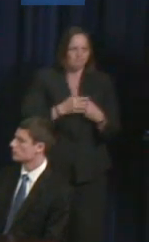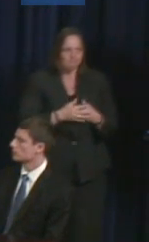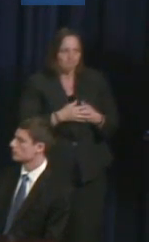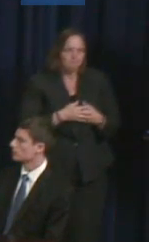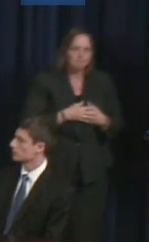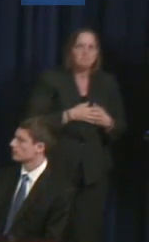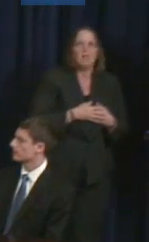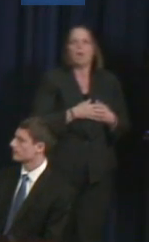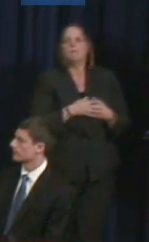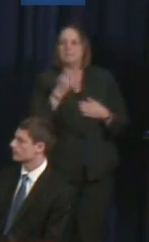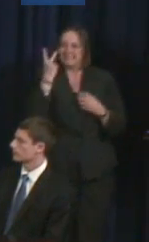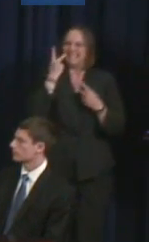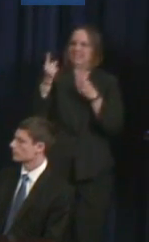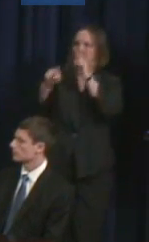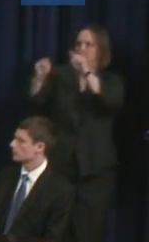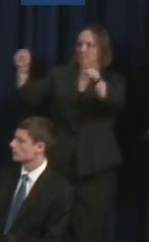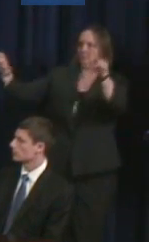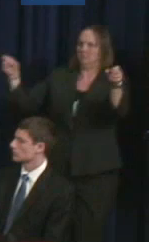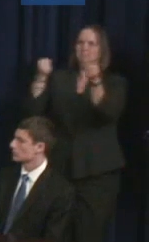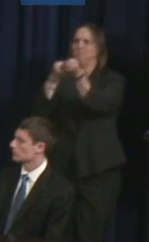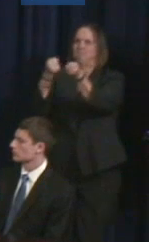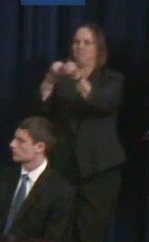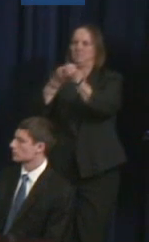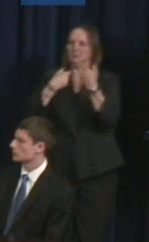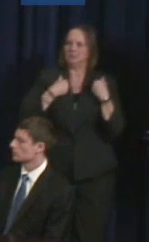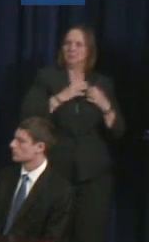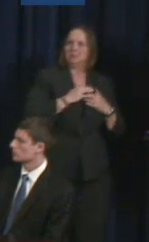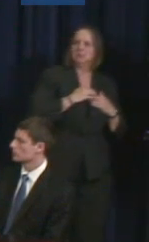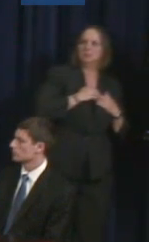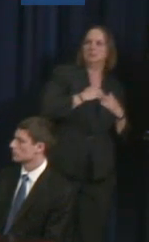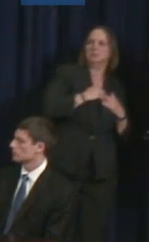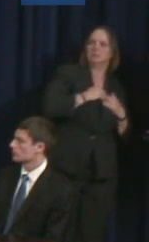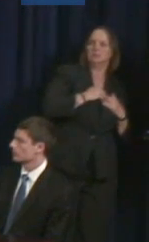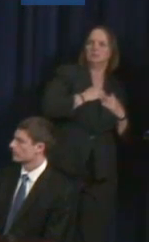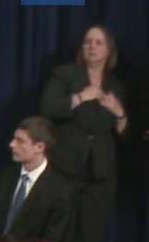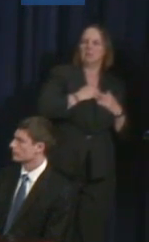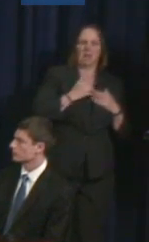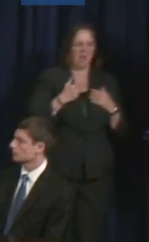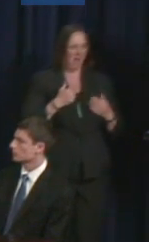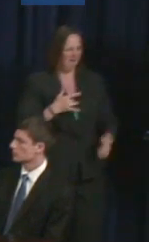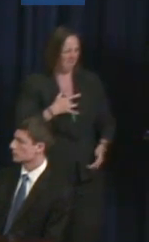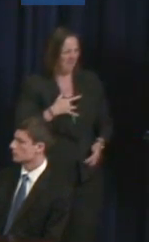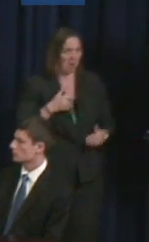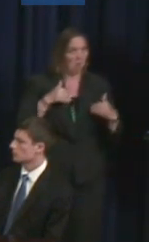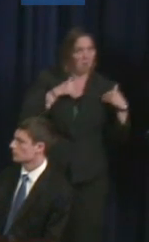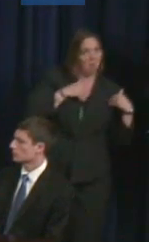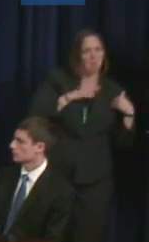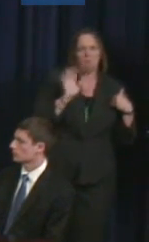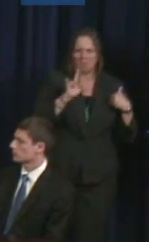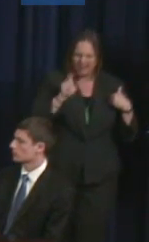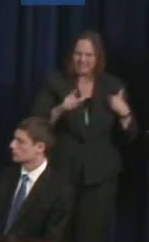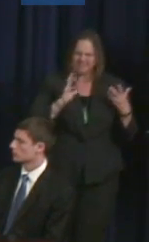within our community. And that was the one thing I wanted to change. I wanted to be vocal. I wanted to be public.